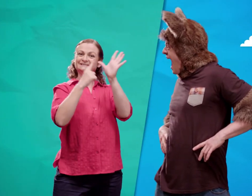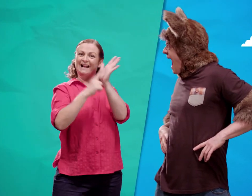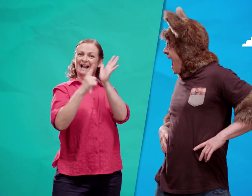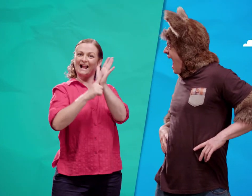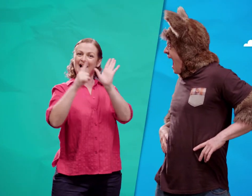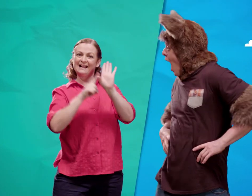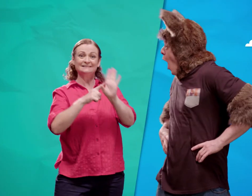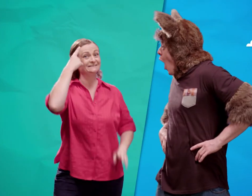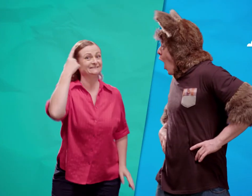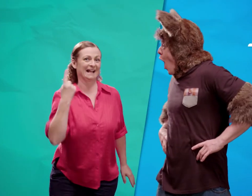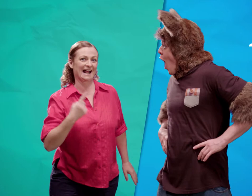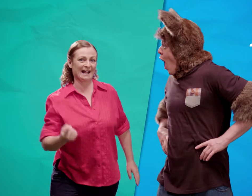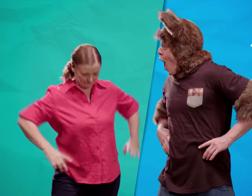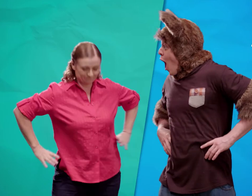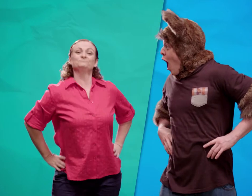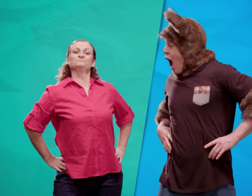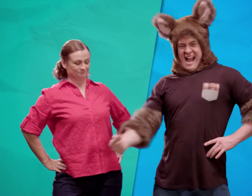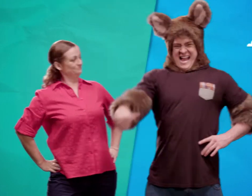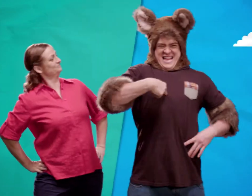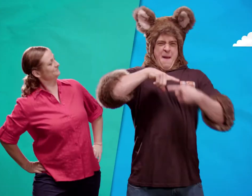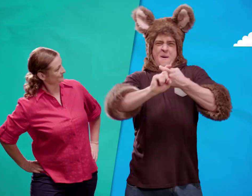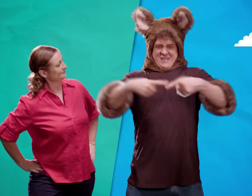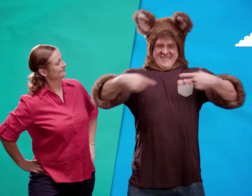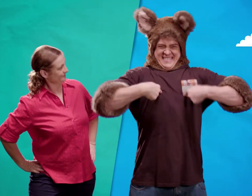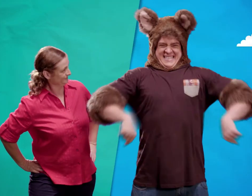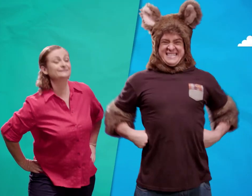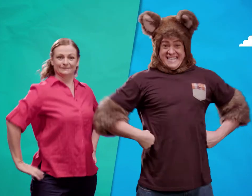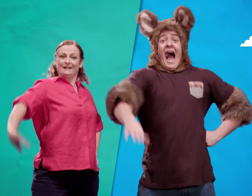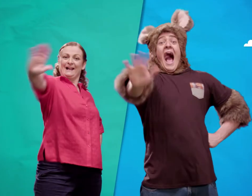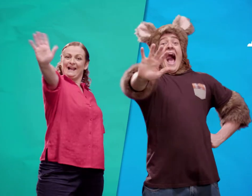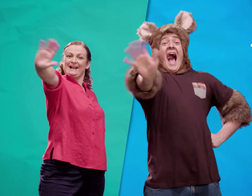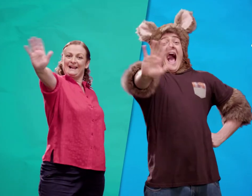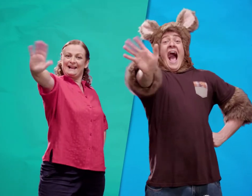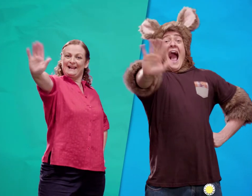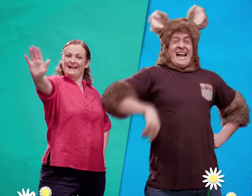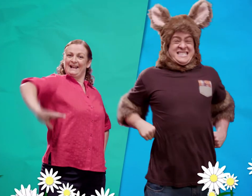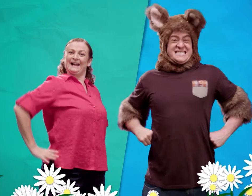I'm Sally! And I'm Possum. Hello!!